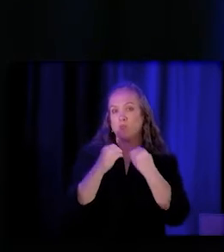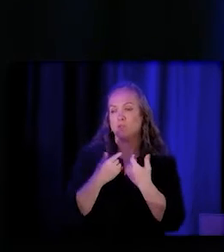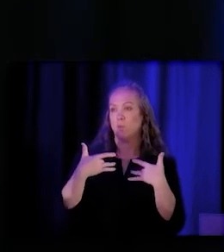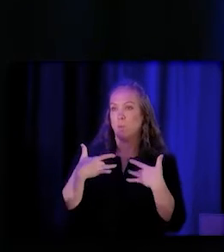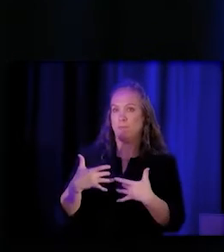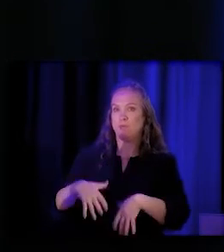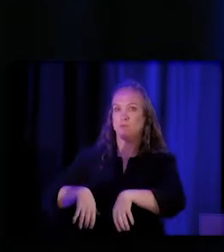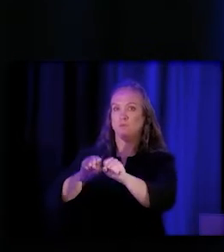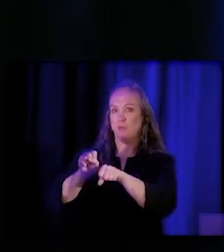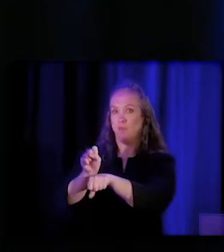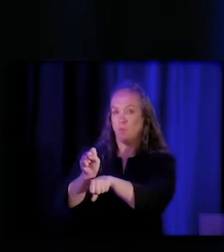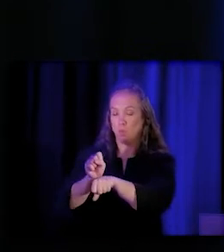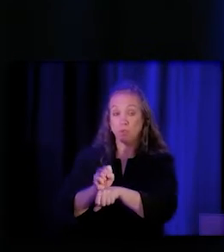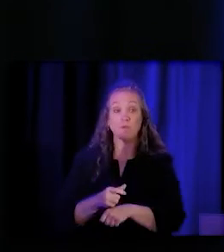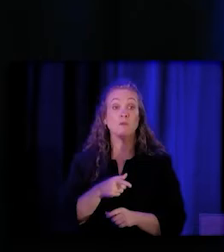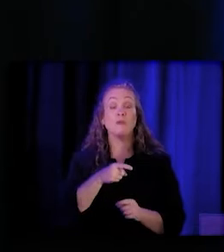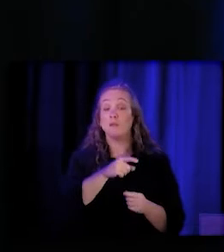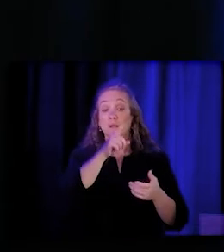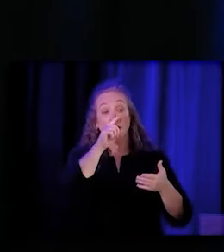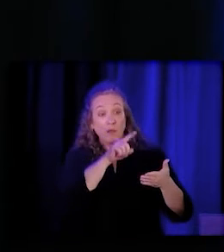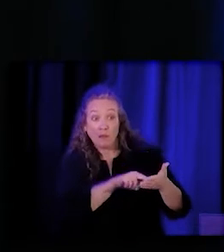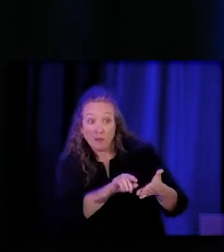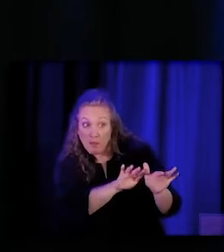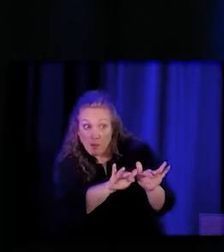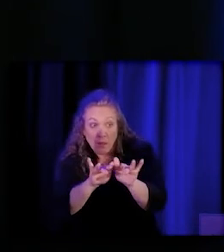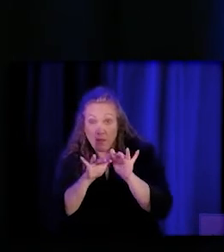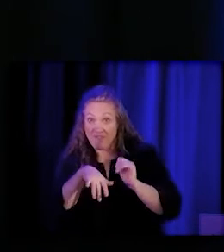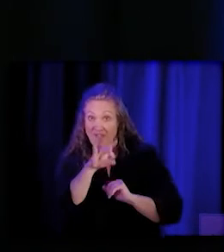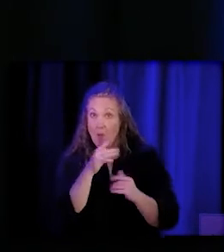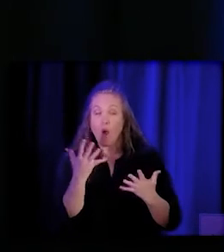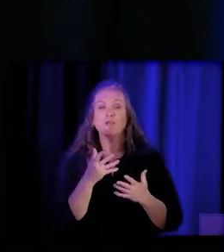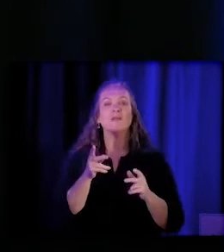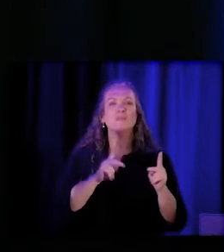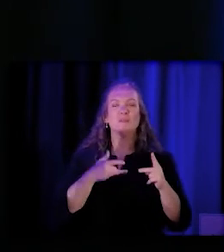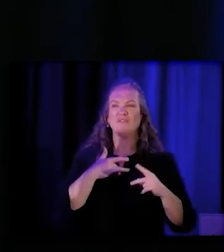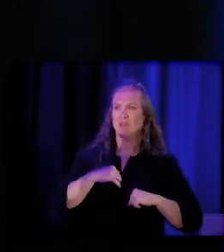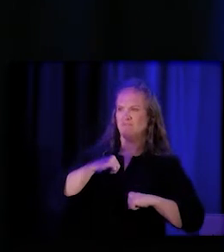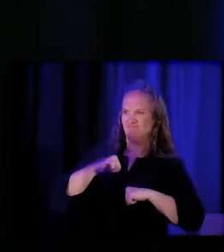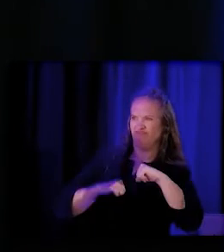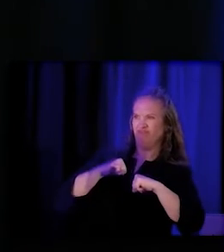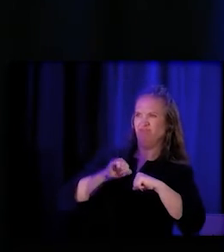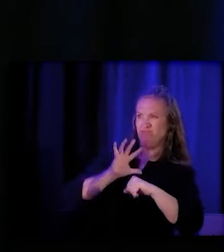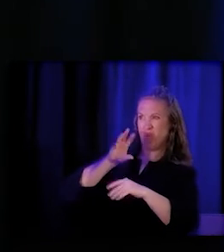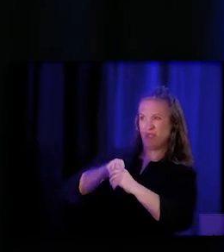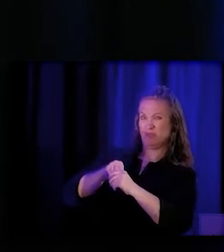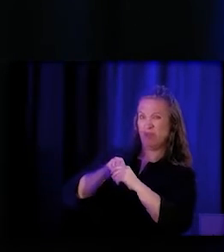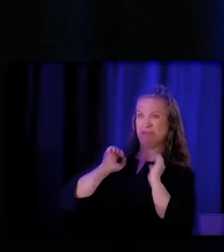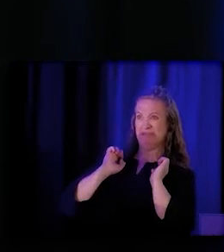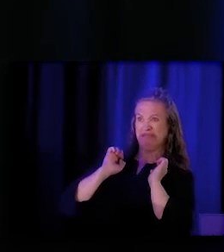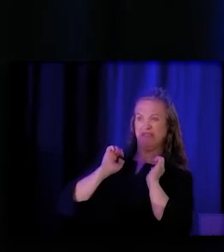And what they found was that people are unsure whether they really want to participate in this work, those CBOs, right?